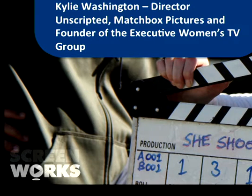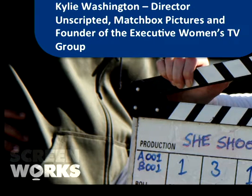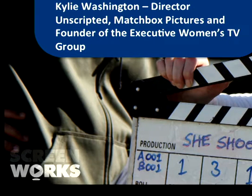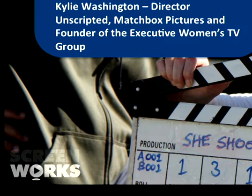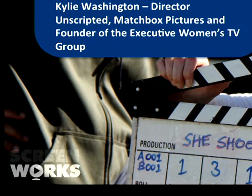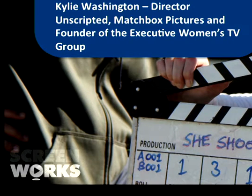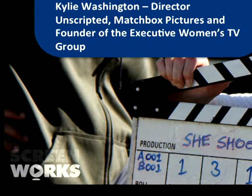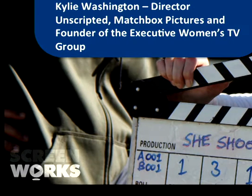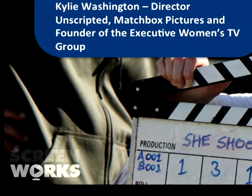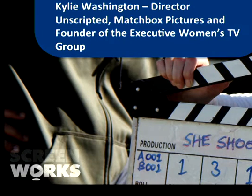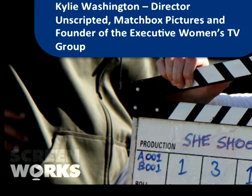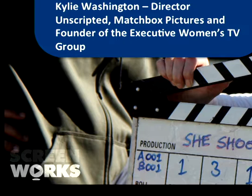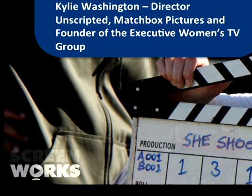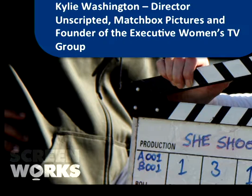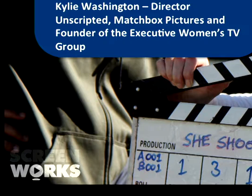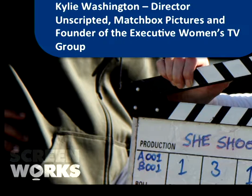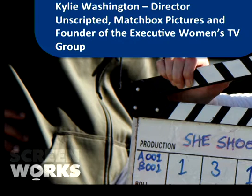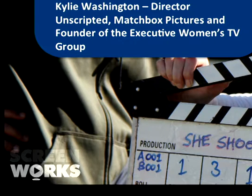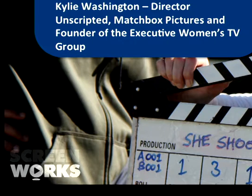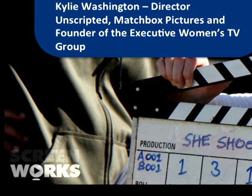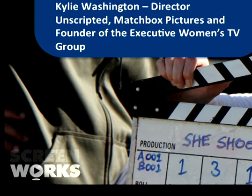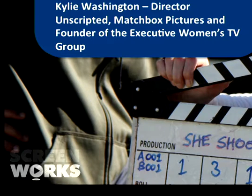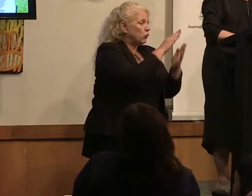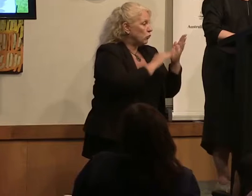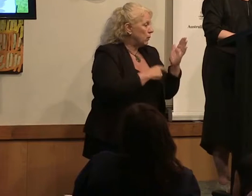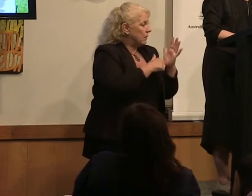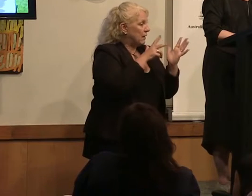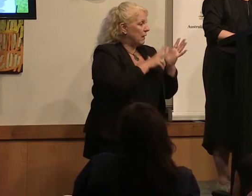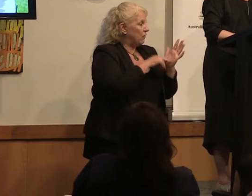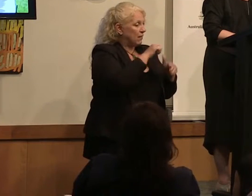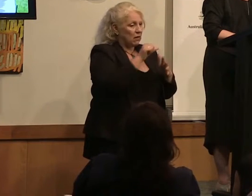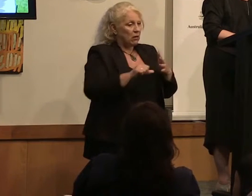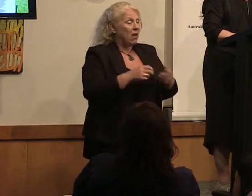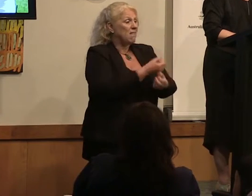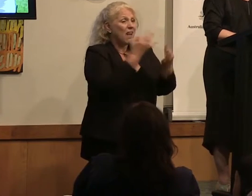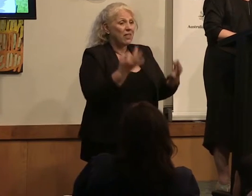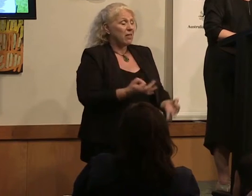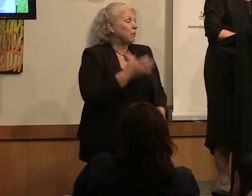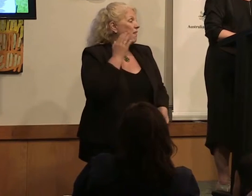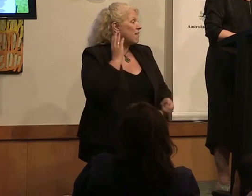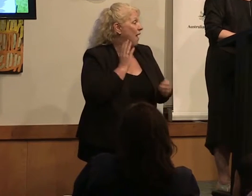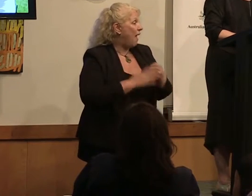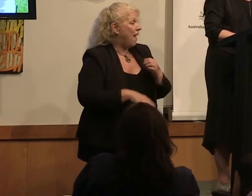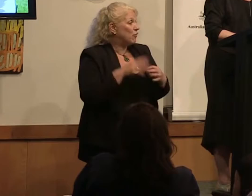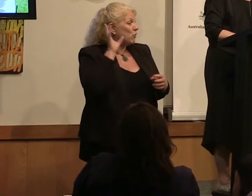Australia for all unscripted TV series and none of them could ever remember ever employing a female camera operator